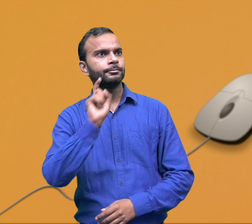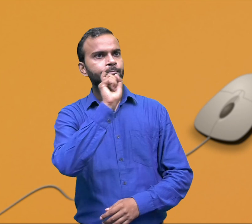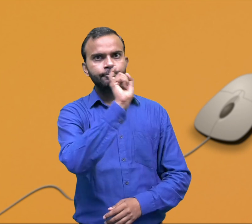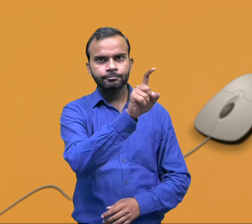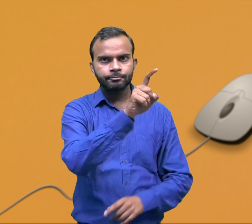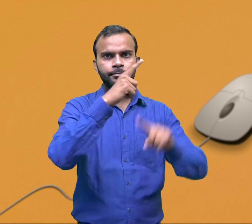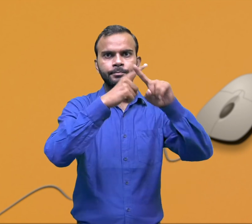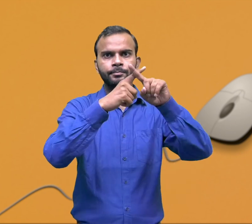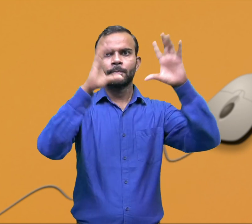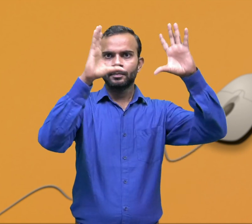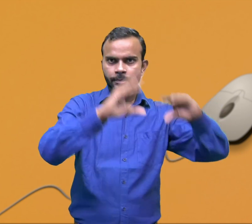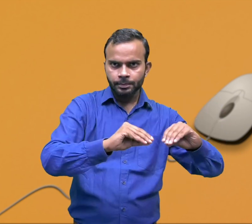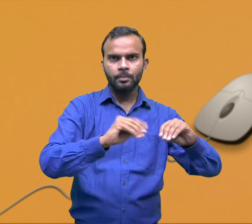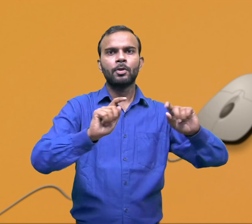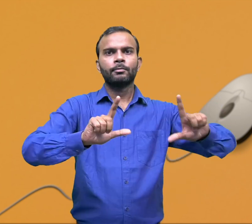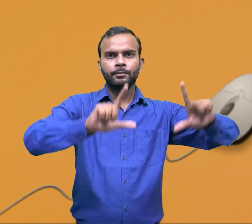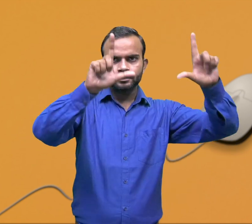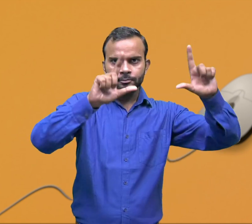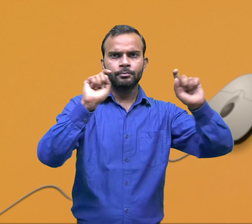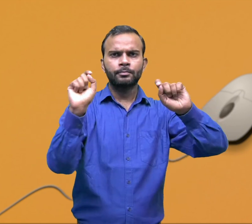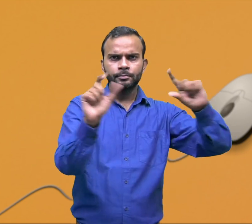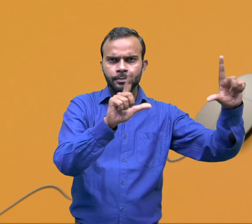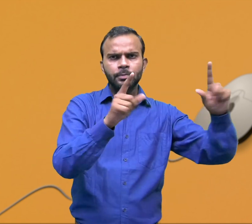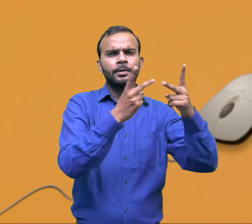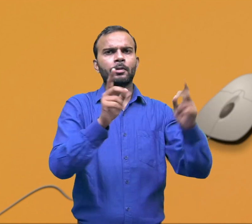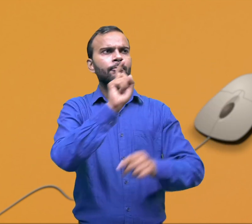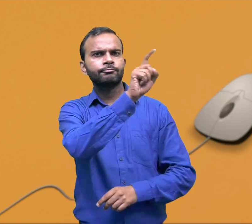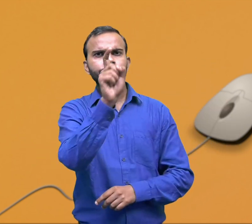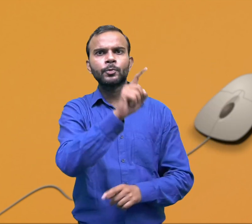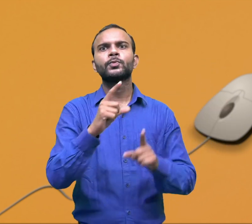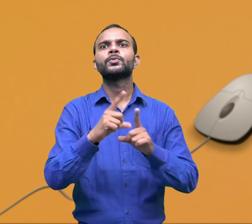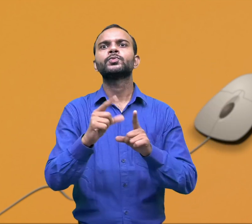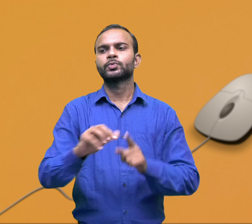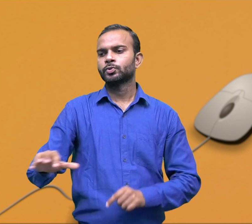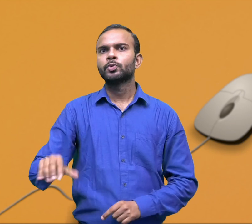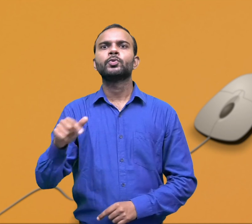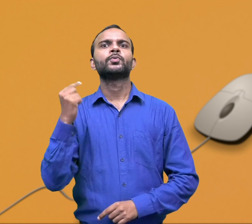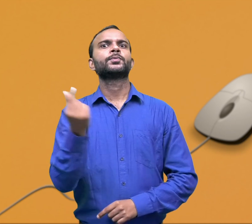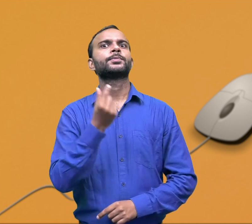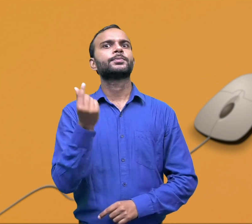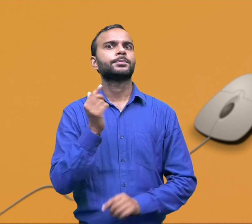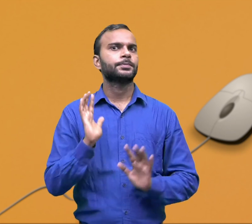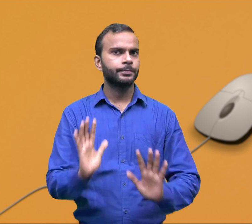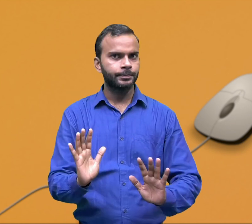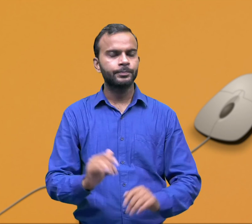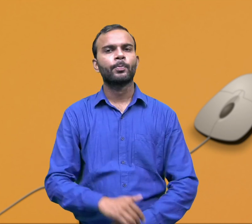Mouse is used for selecting icons or objects and opening or closing a program